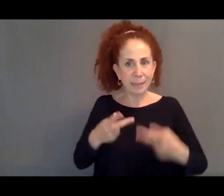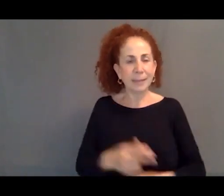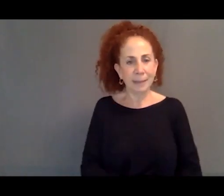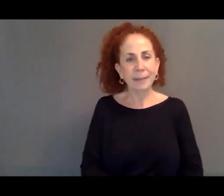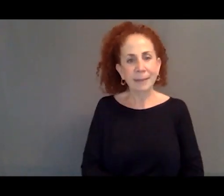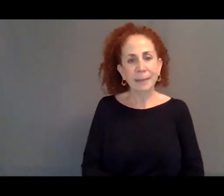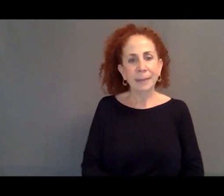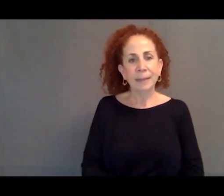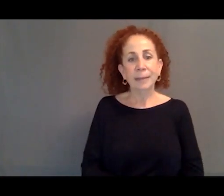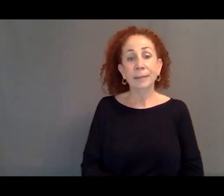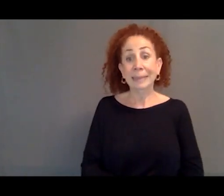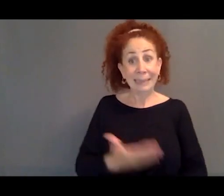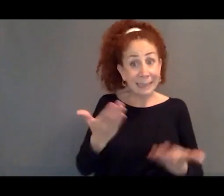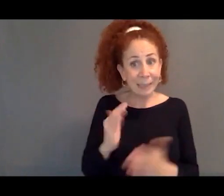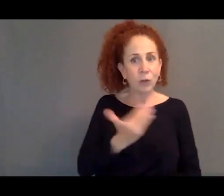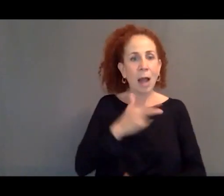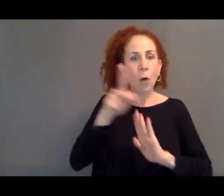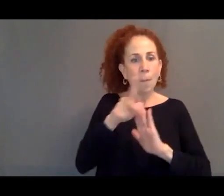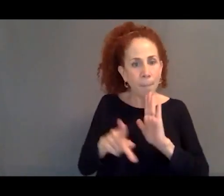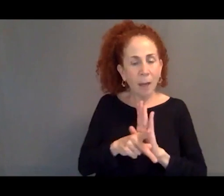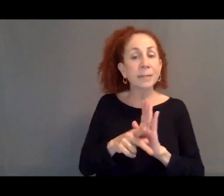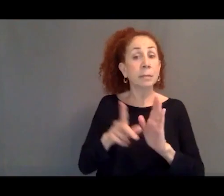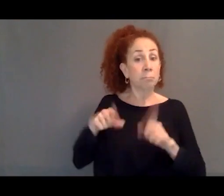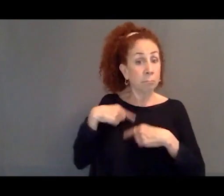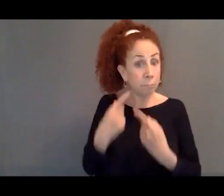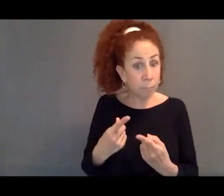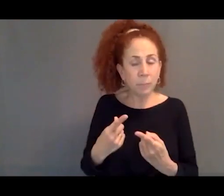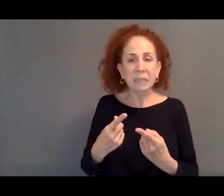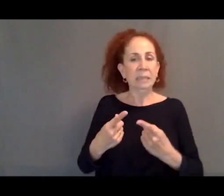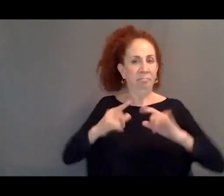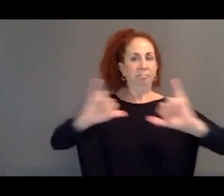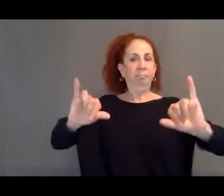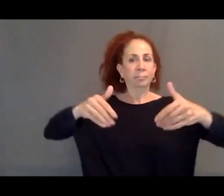where, again, our policy has been to try and keep people at arm's length.